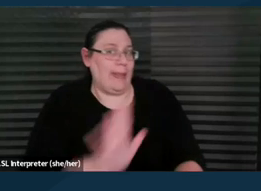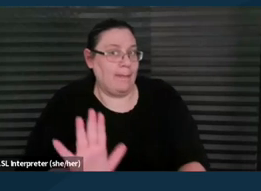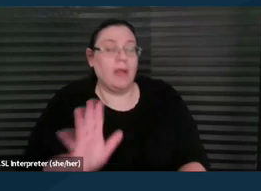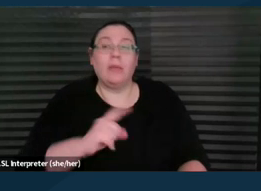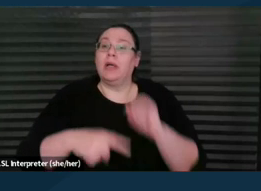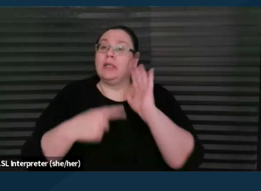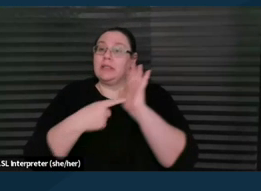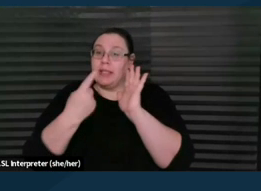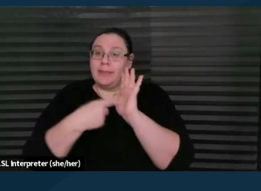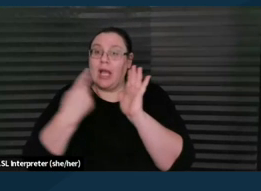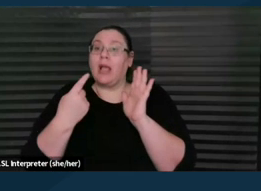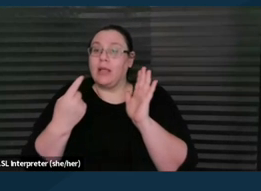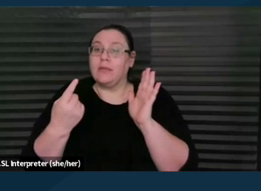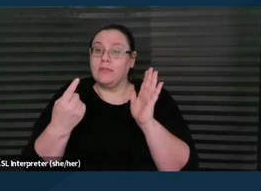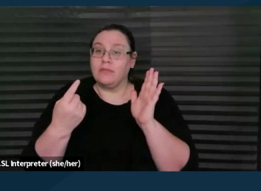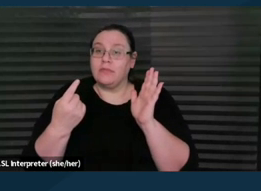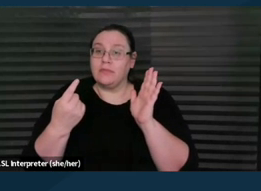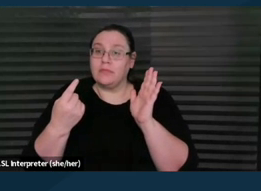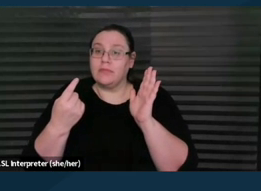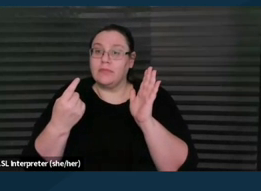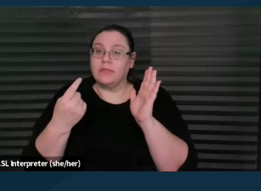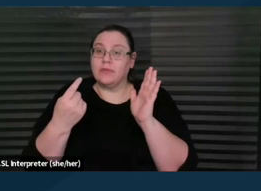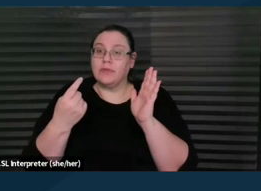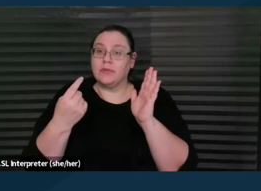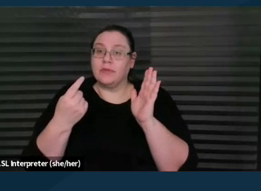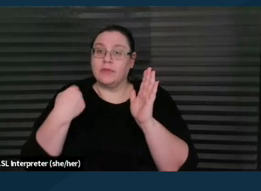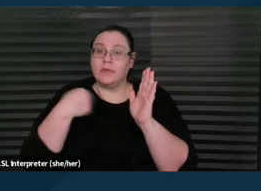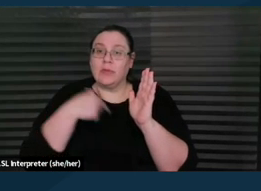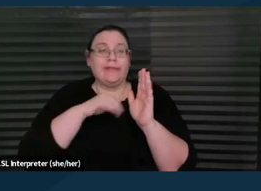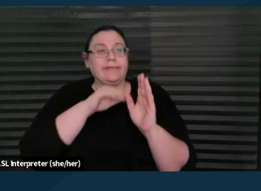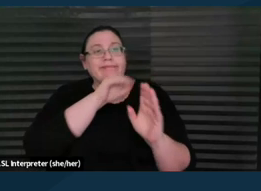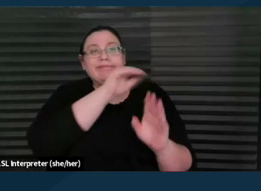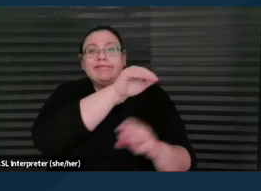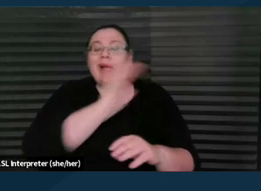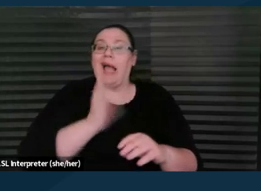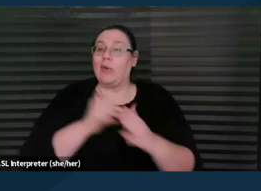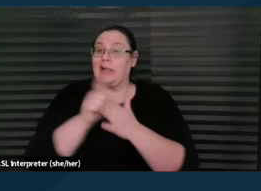when we have reached out to our legal team, which is a wonderful thing about working here at DREDF,